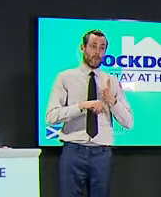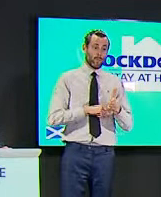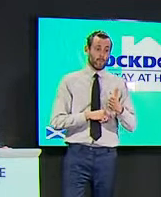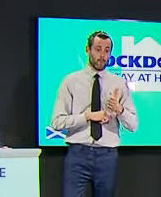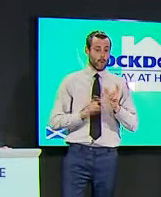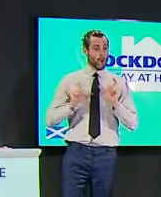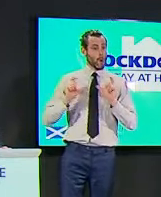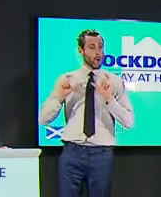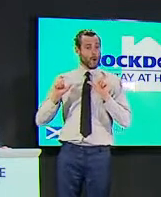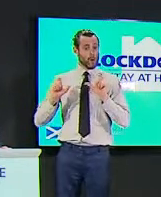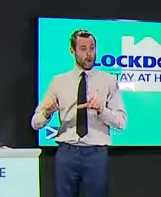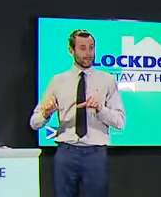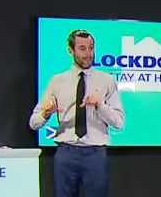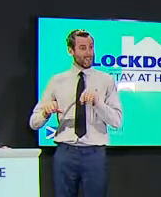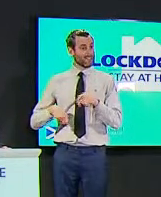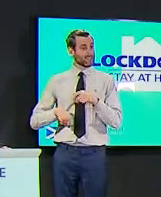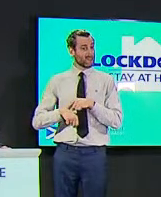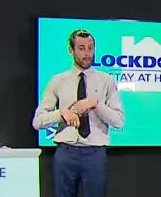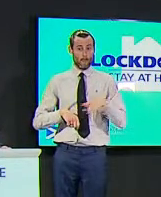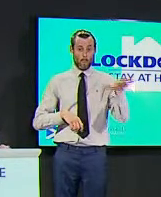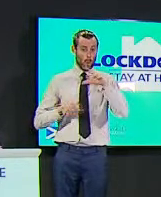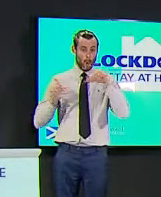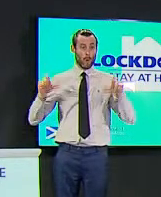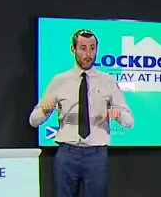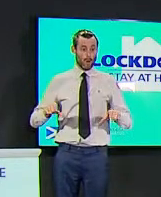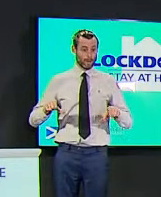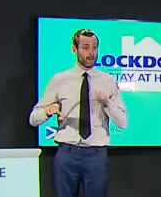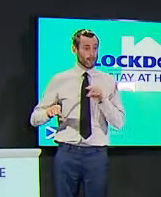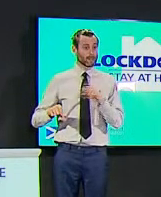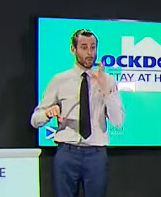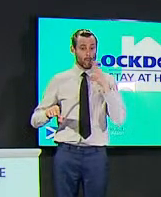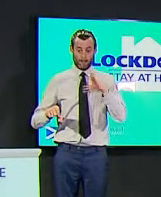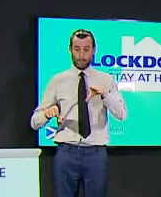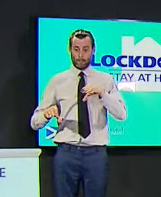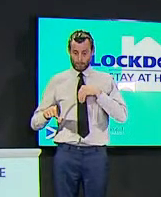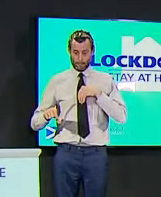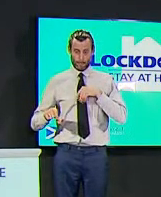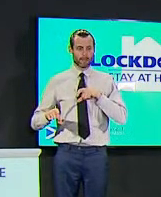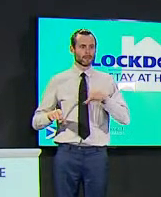than the virus the cure may be worse than the disease was what he said i also want to ask about